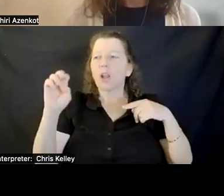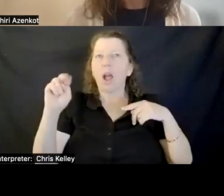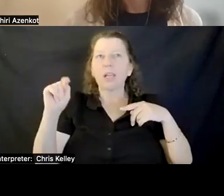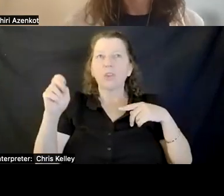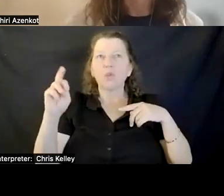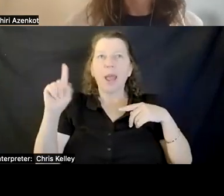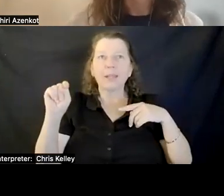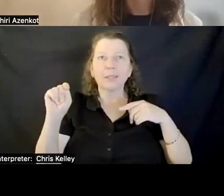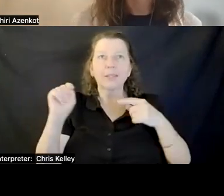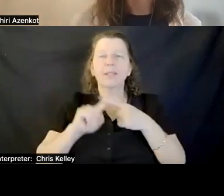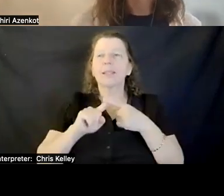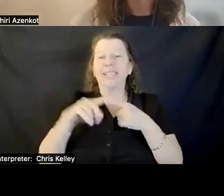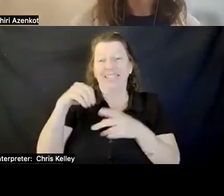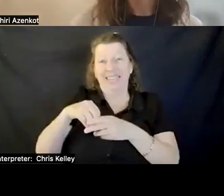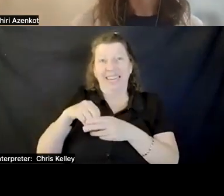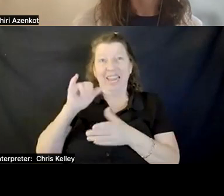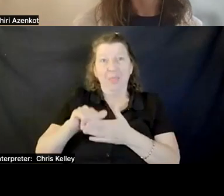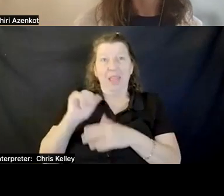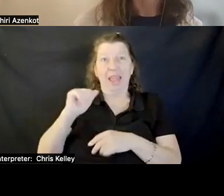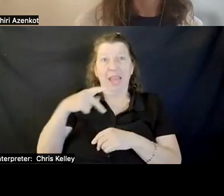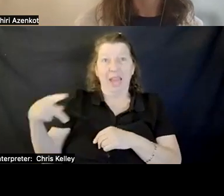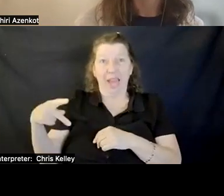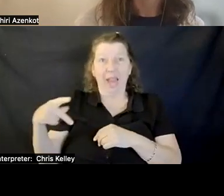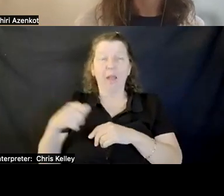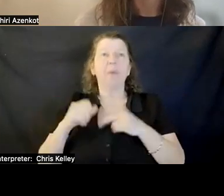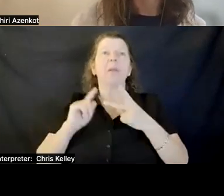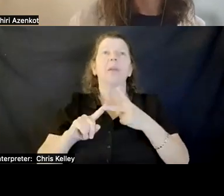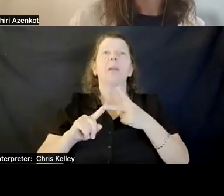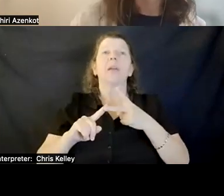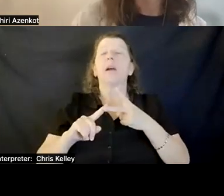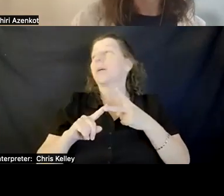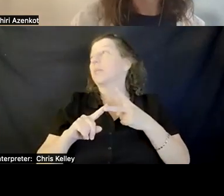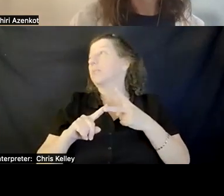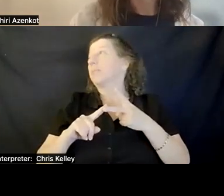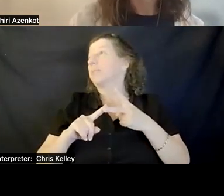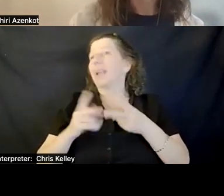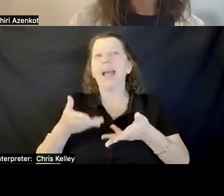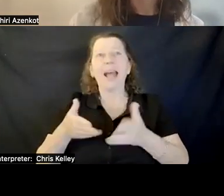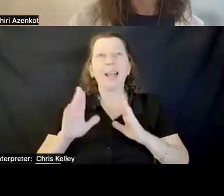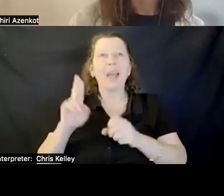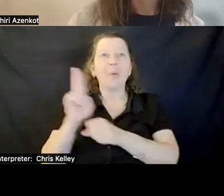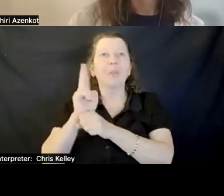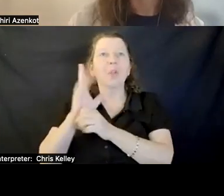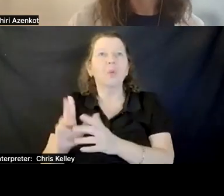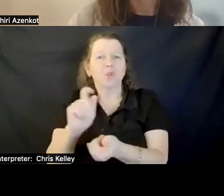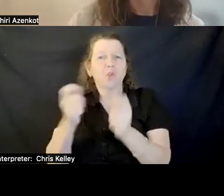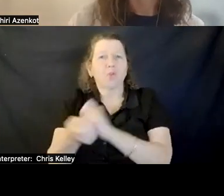YOUR APPLICATION. AND ALLOW THE USER TO CHANGE COLORS TO MAKE THE CONTRASTS THAT THEY WANT. OR